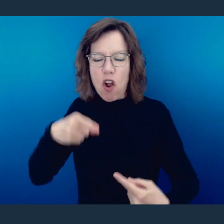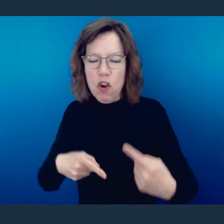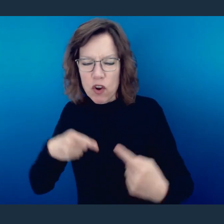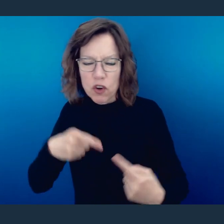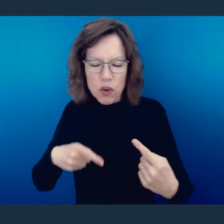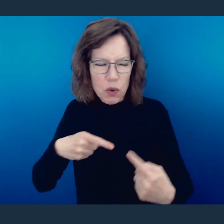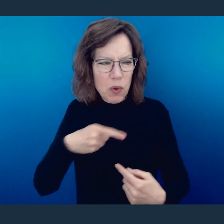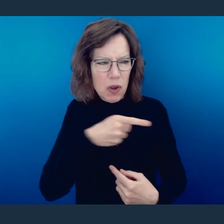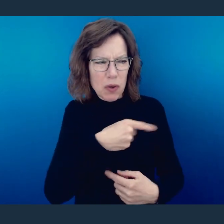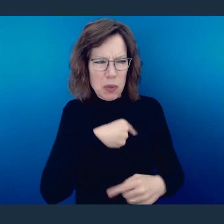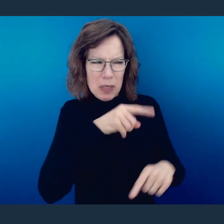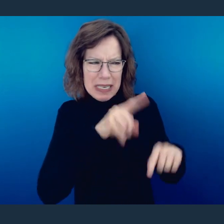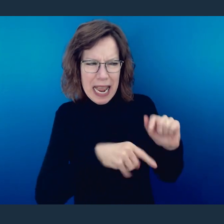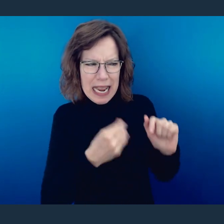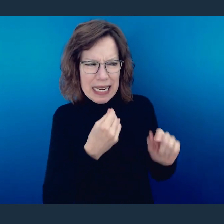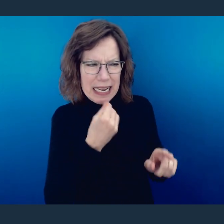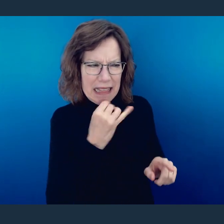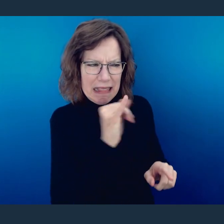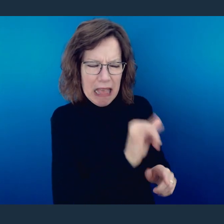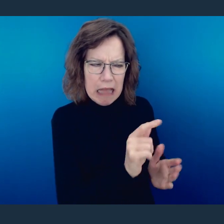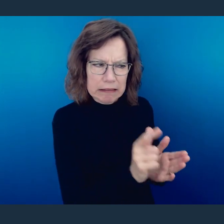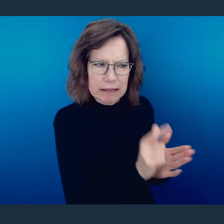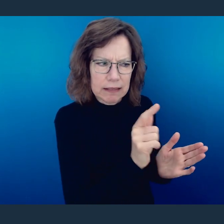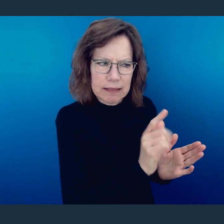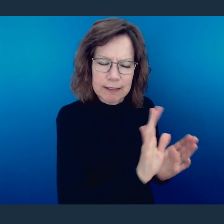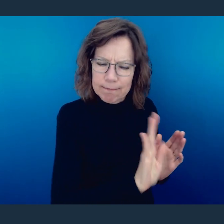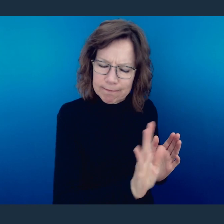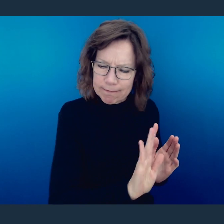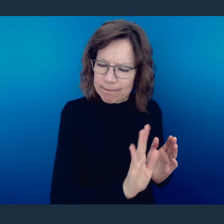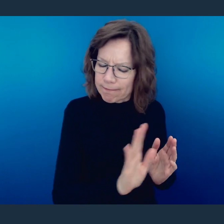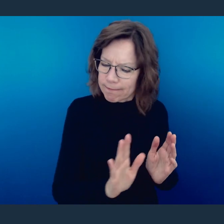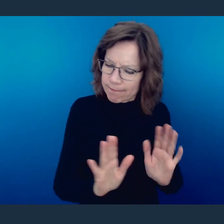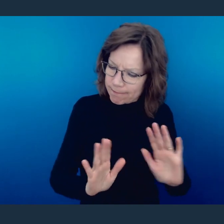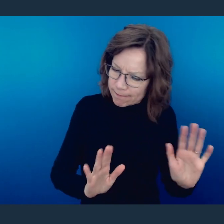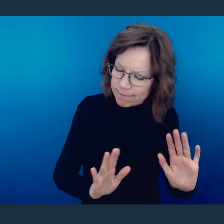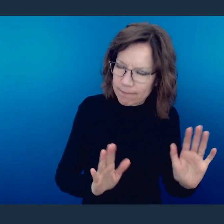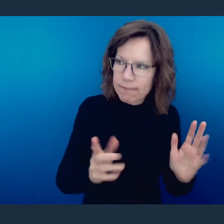are arguing that there are certain things that can and cannot be eaten based on the